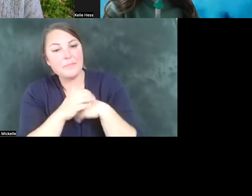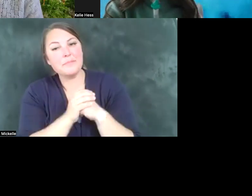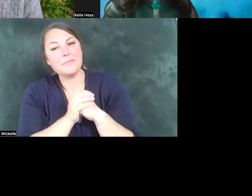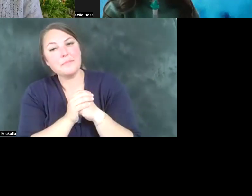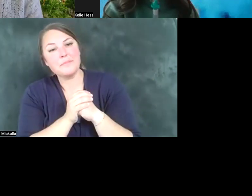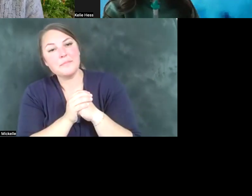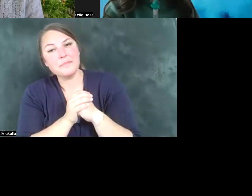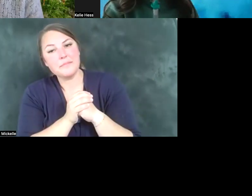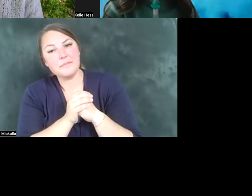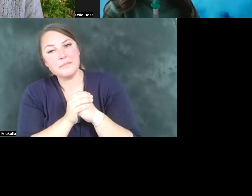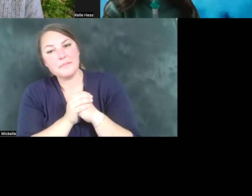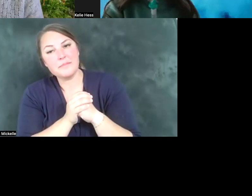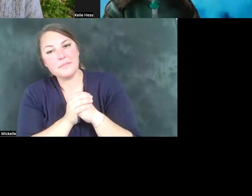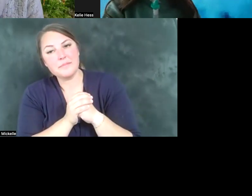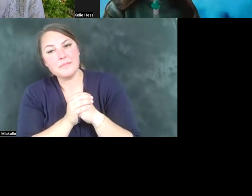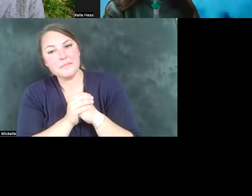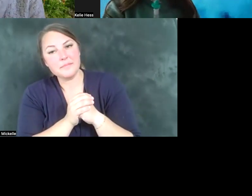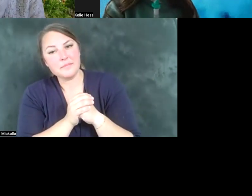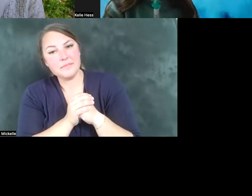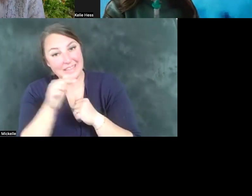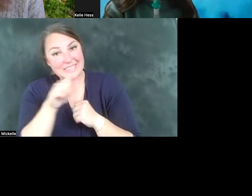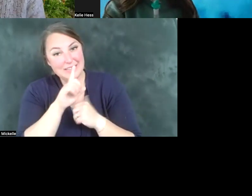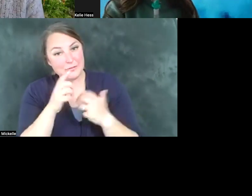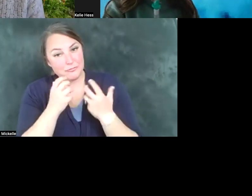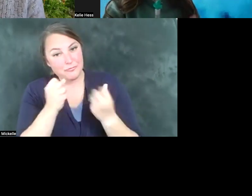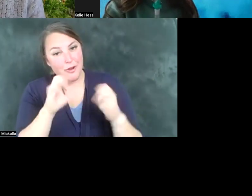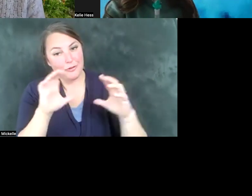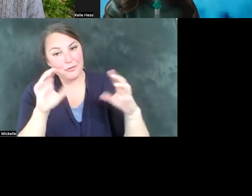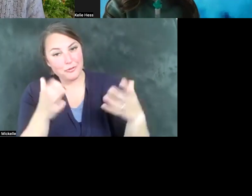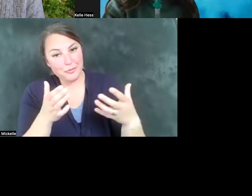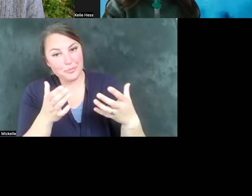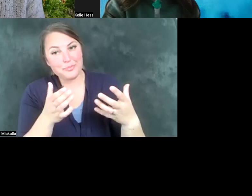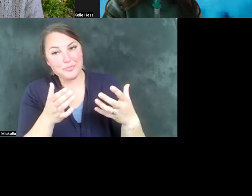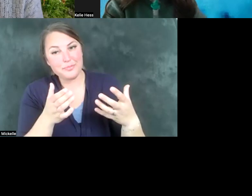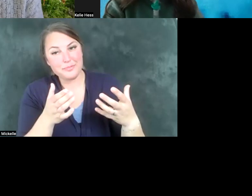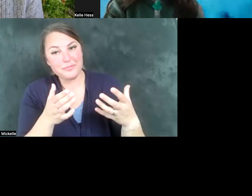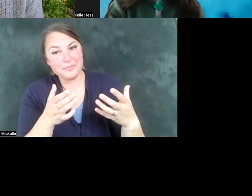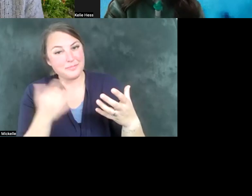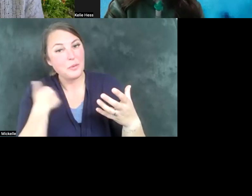This is a strong group. We're a strong community of people with